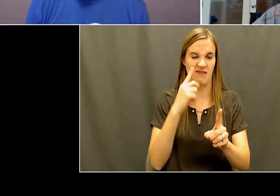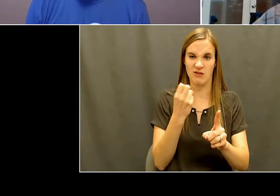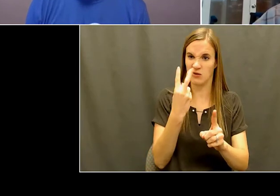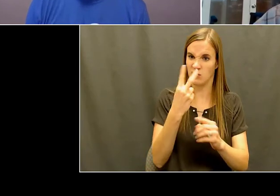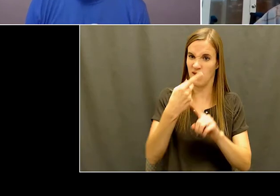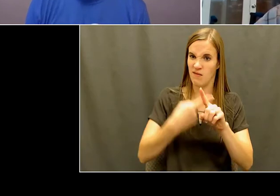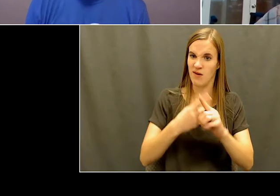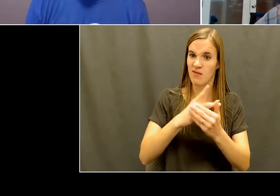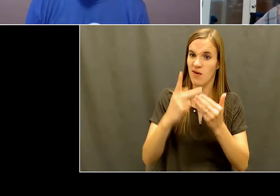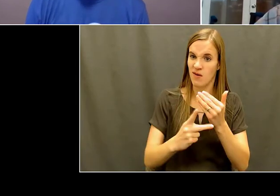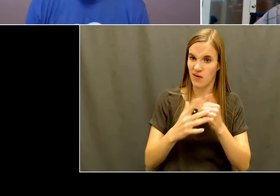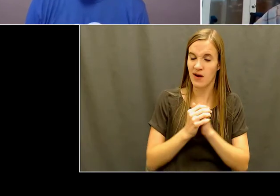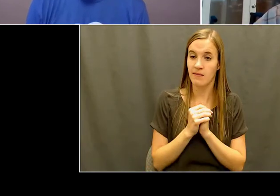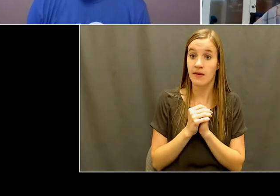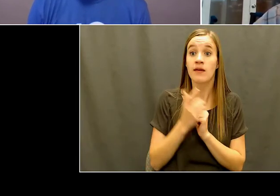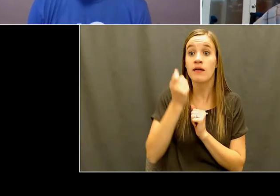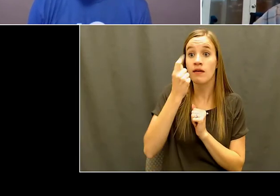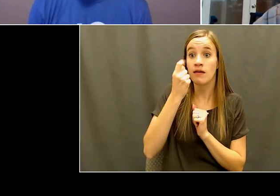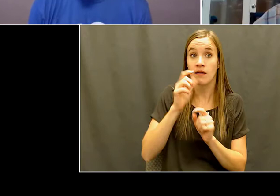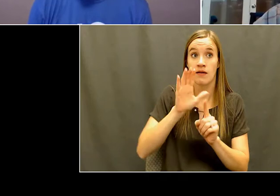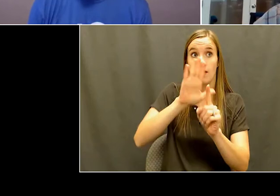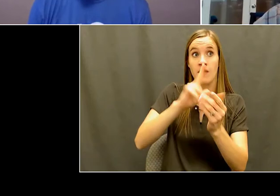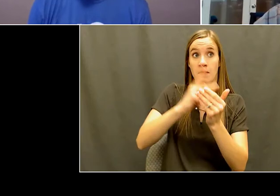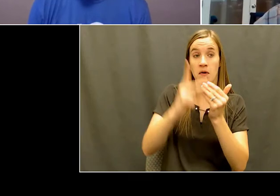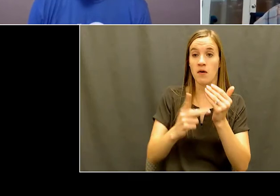program that they had which is a federally granted program.